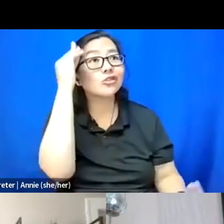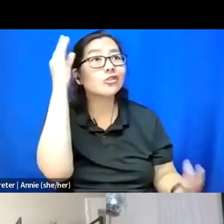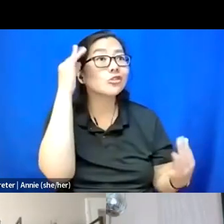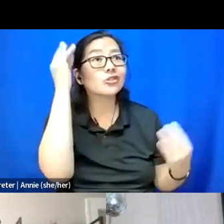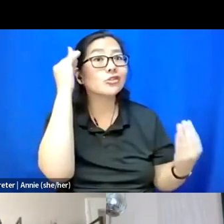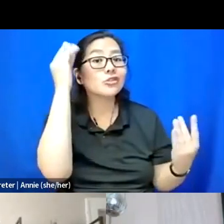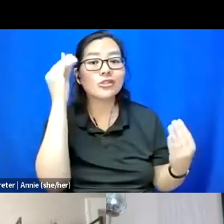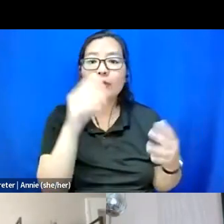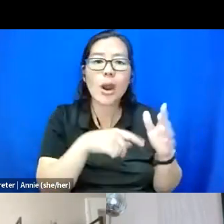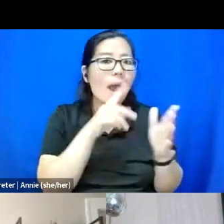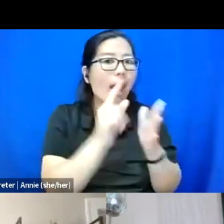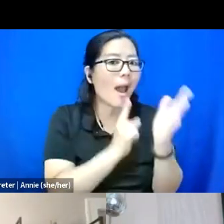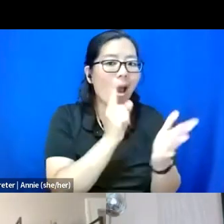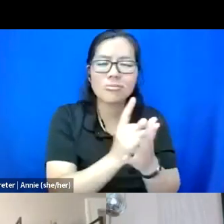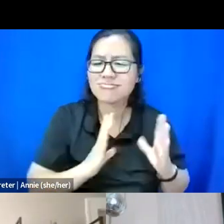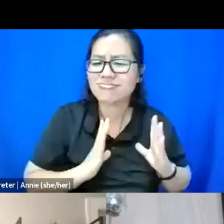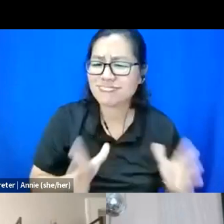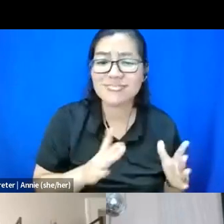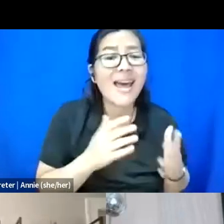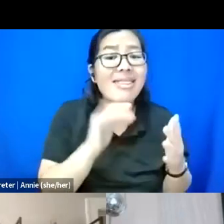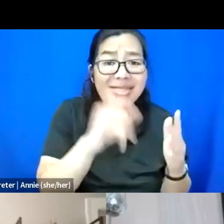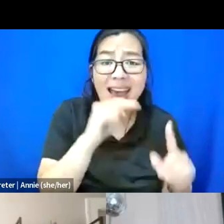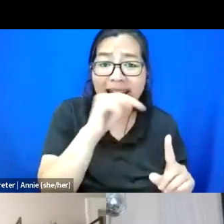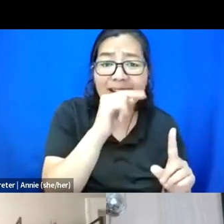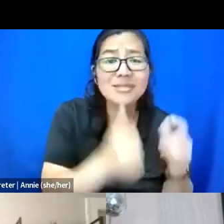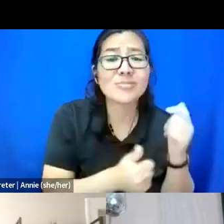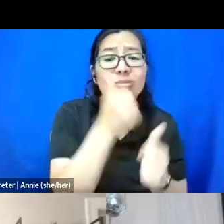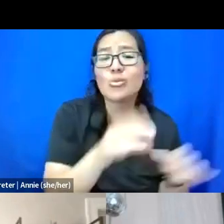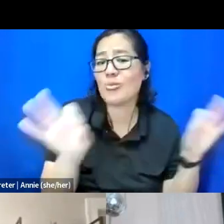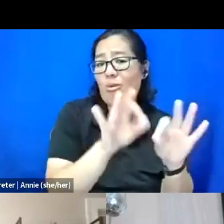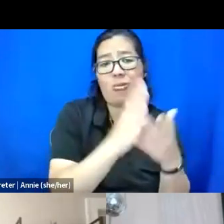Like that is the most important thing to my practice, like, being able to just --